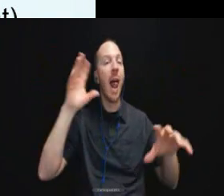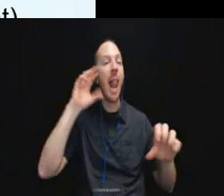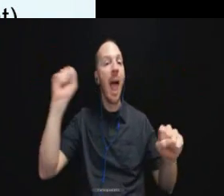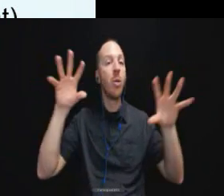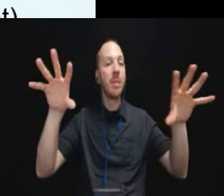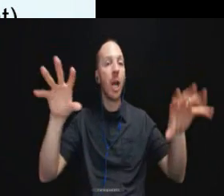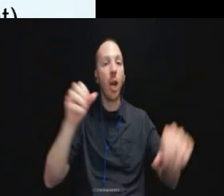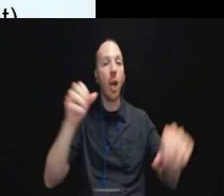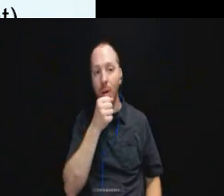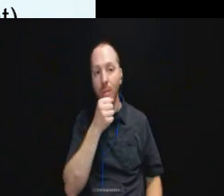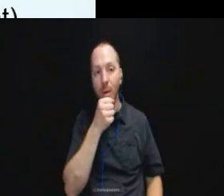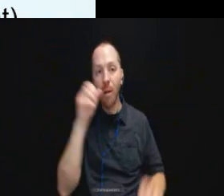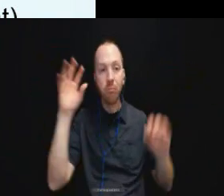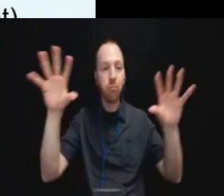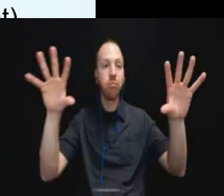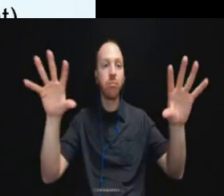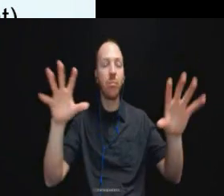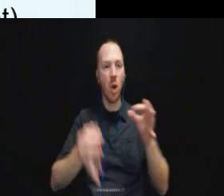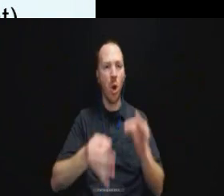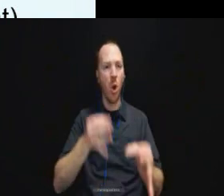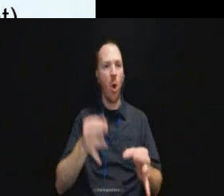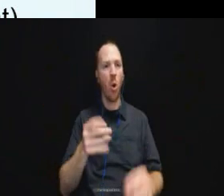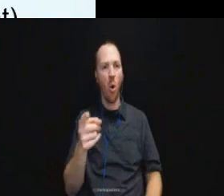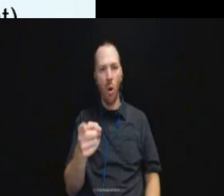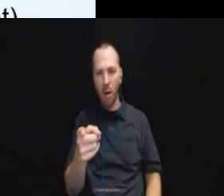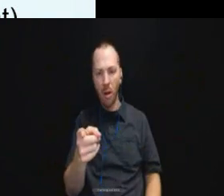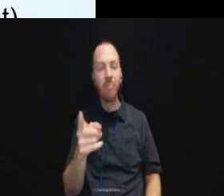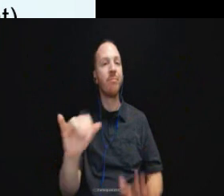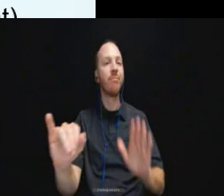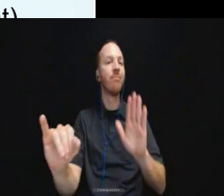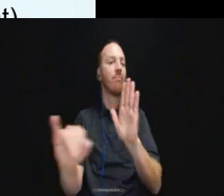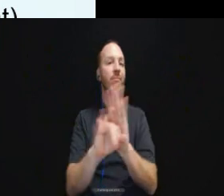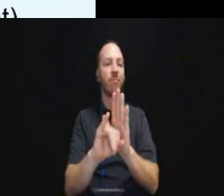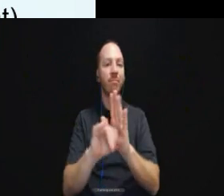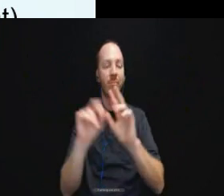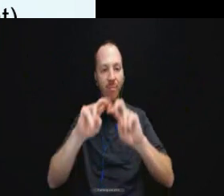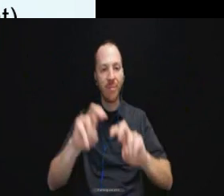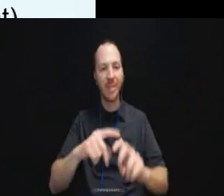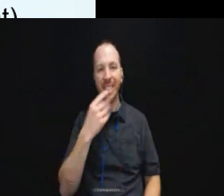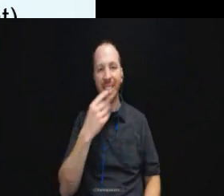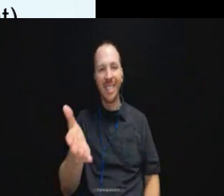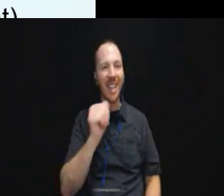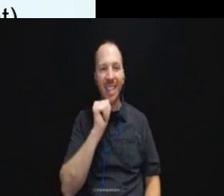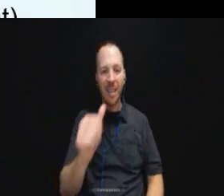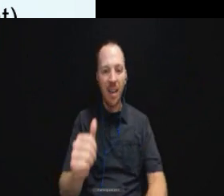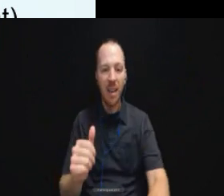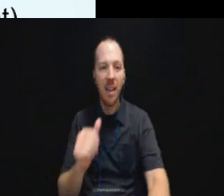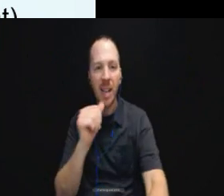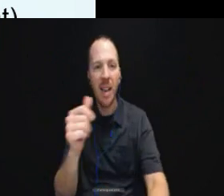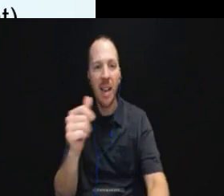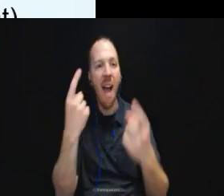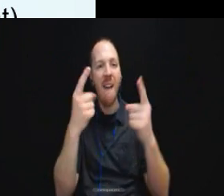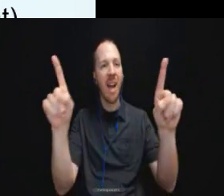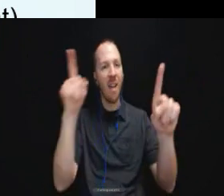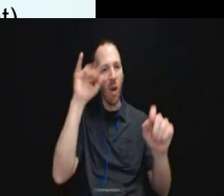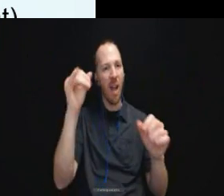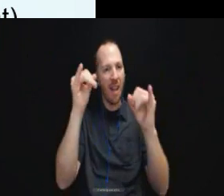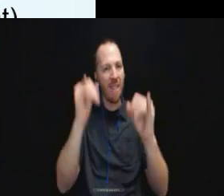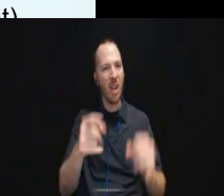The court and pretty quick analysis said well, that's not going to be effective for this individual who is missing this information.